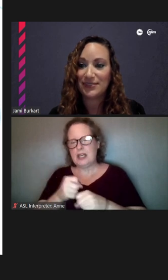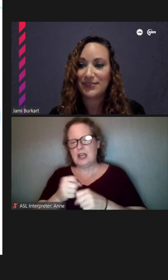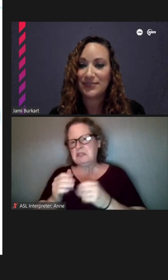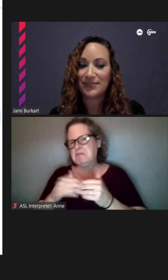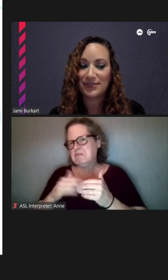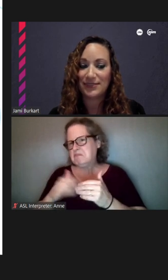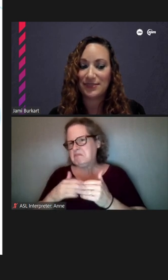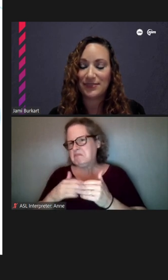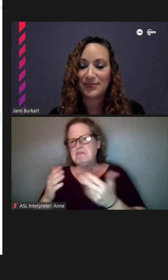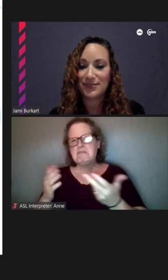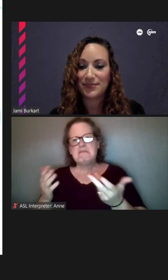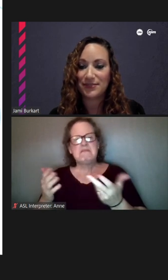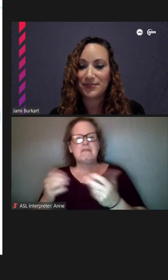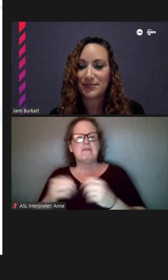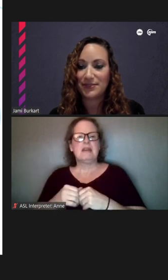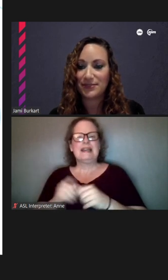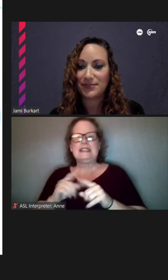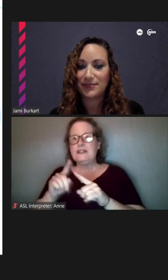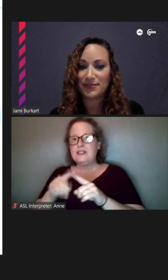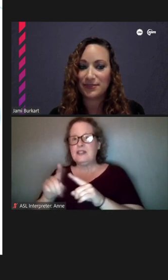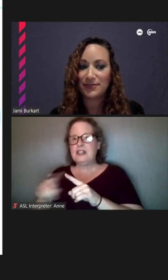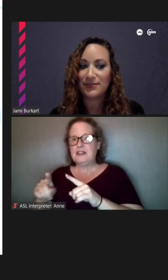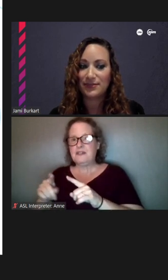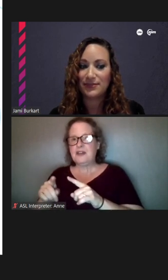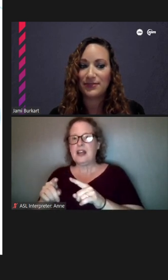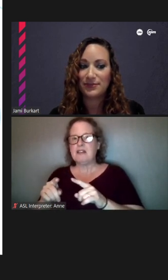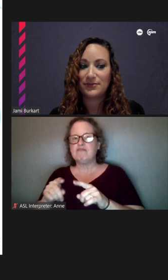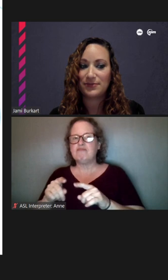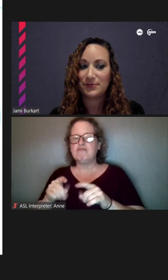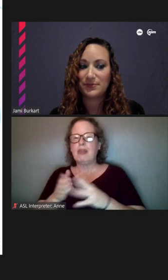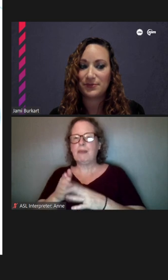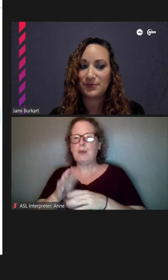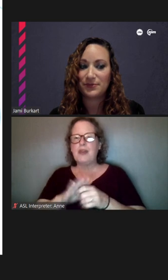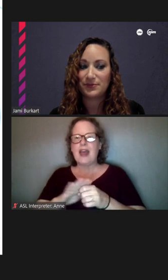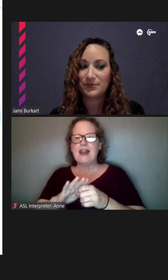all the different things that have come through the neighborhood in that hundred years through a